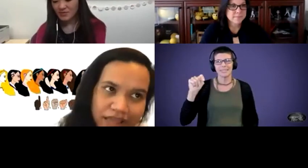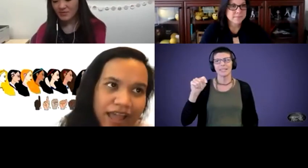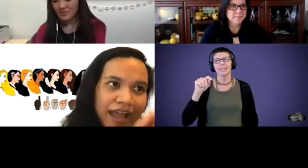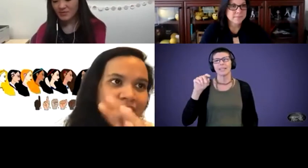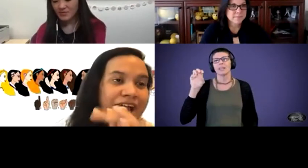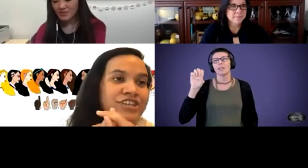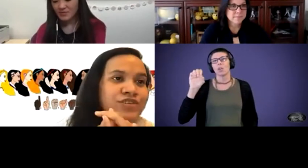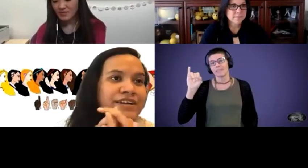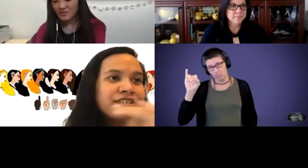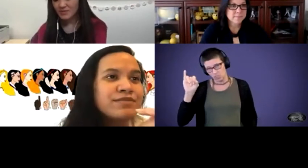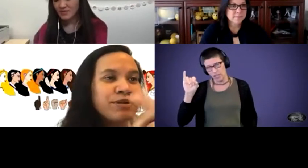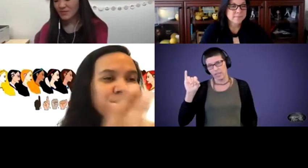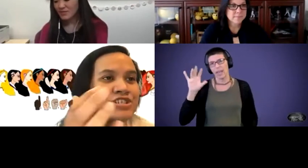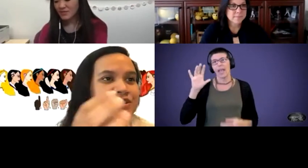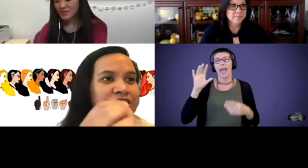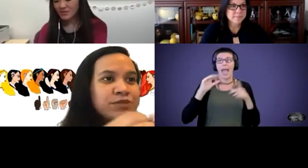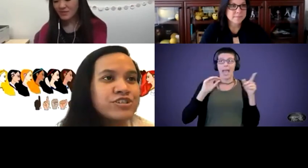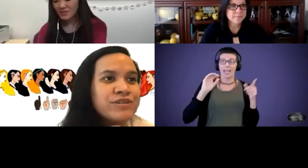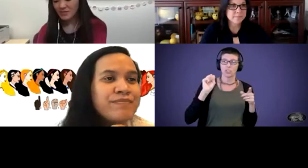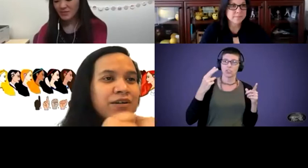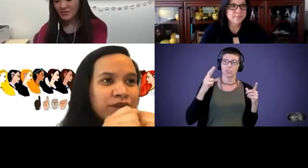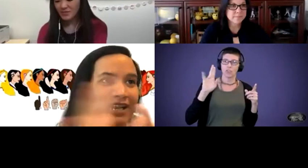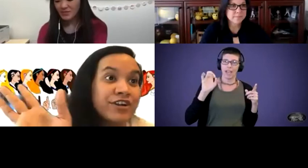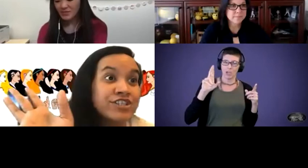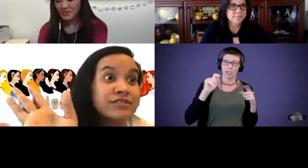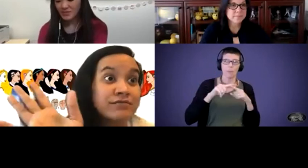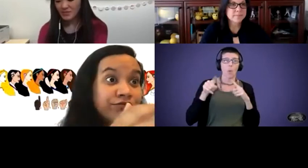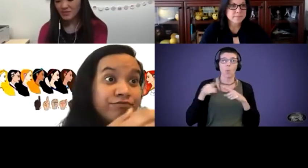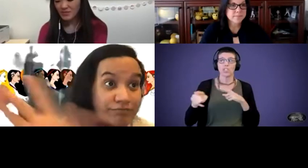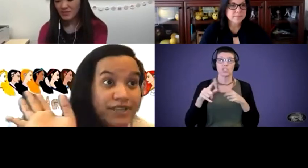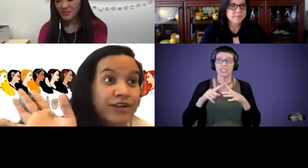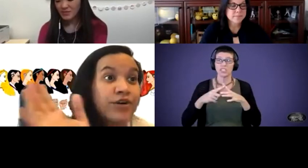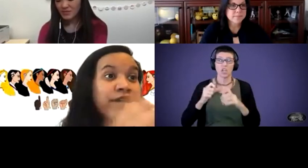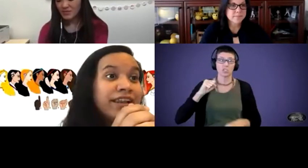and at Shriners, but when she starts pushing back, we let her just let her go and then